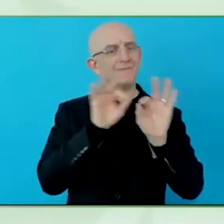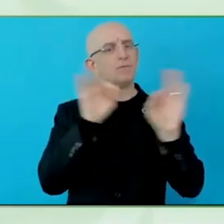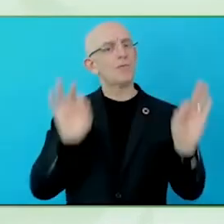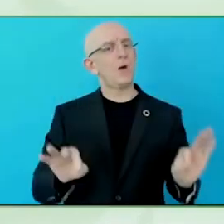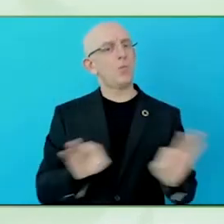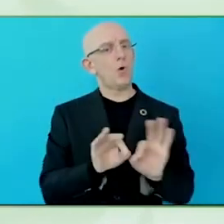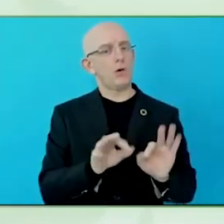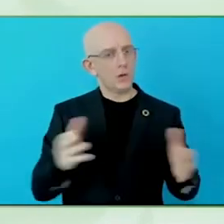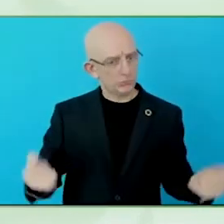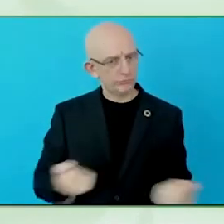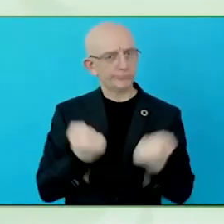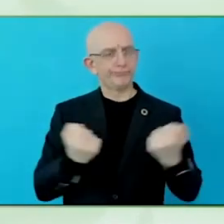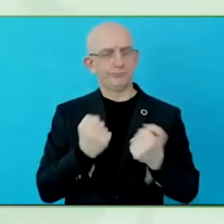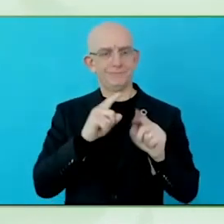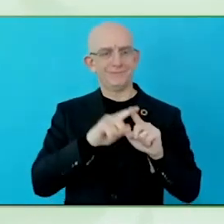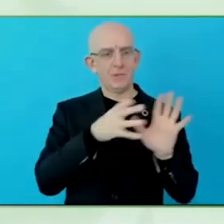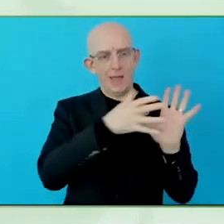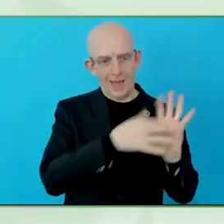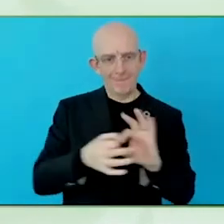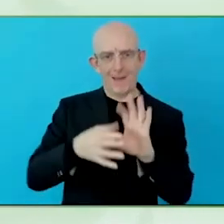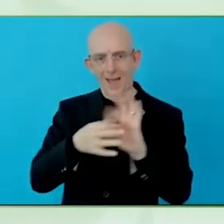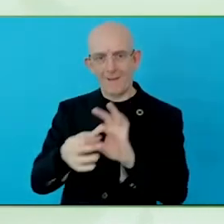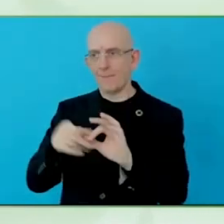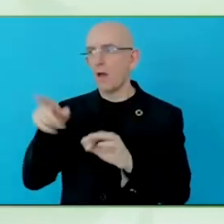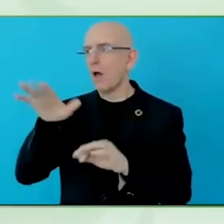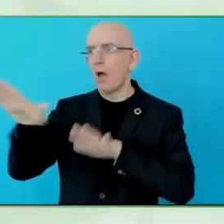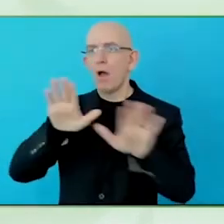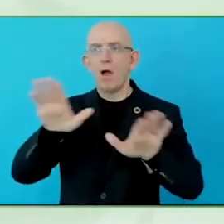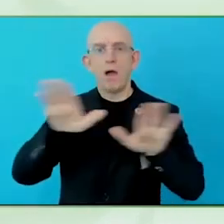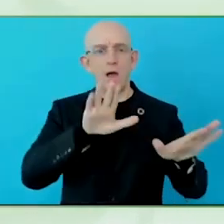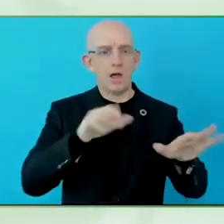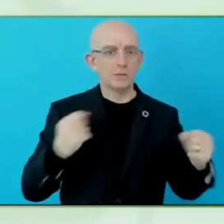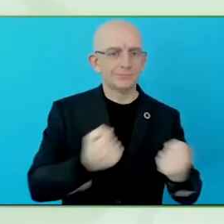setting certain legal frameworks for member states, public and